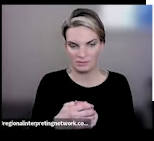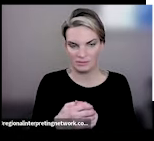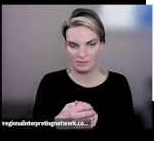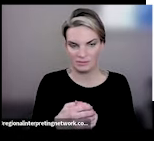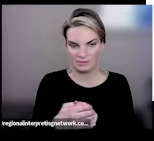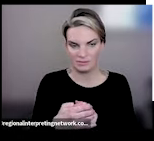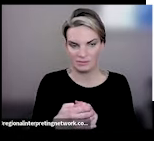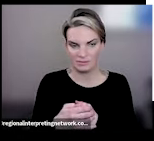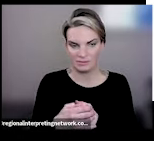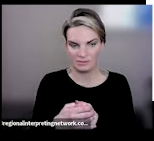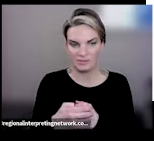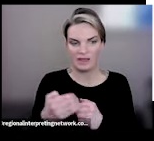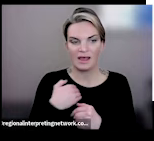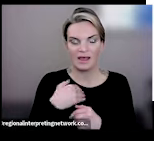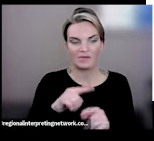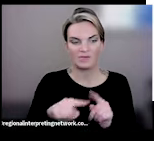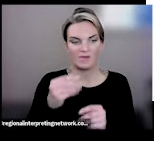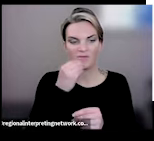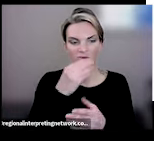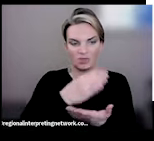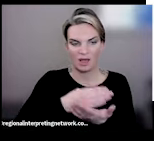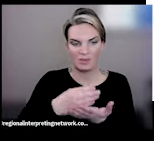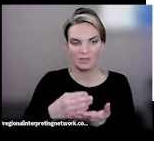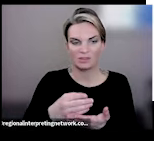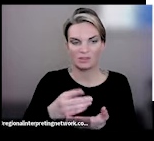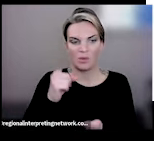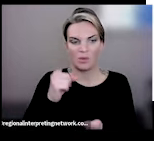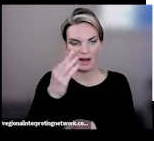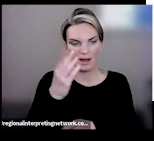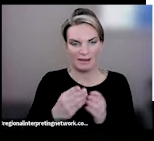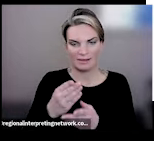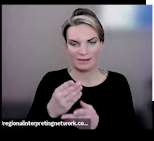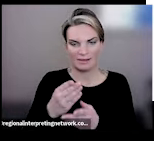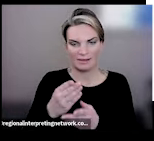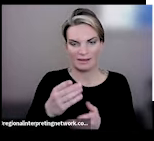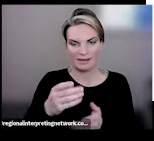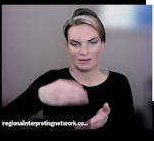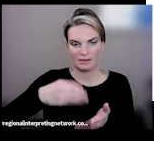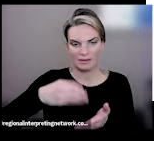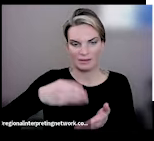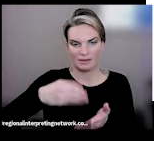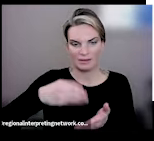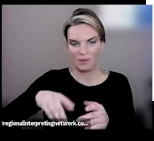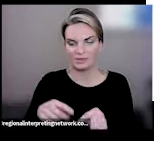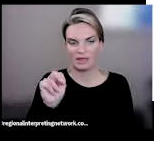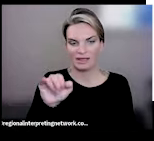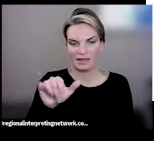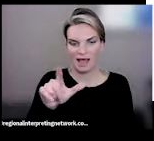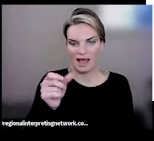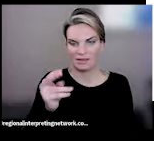choppers, one-handed cutting boards even. To reduce risk, we might suggest nylon knives.